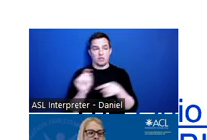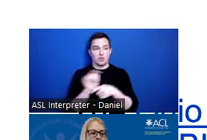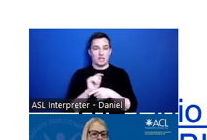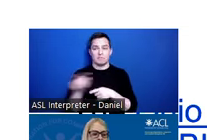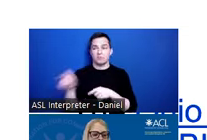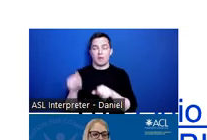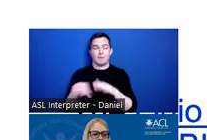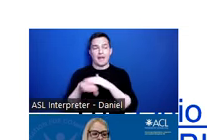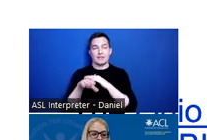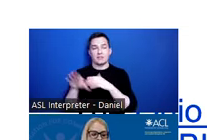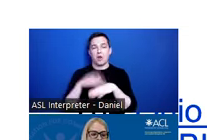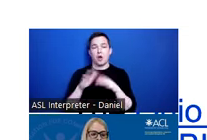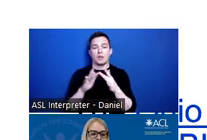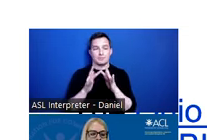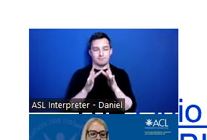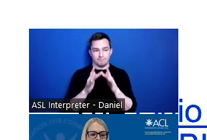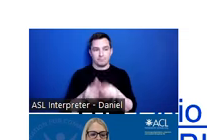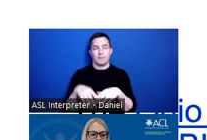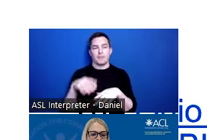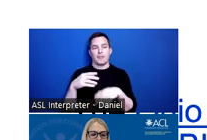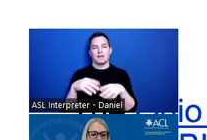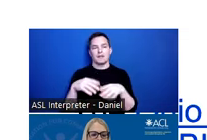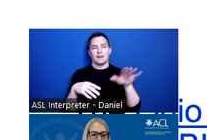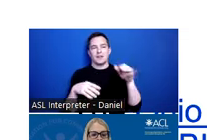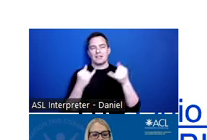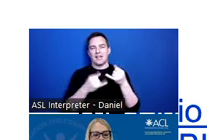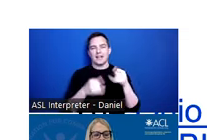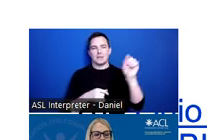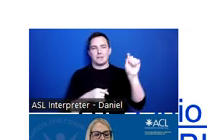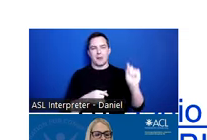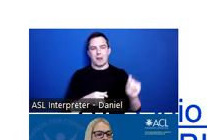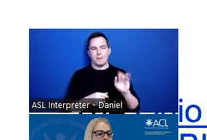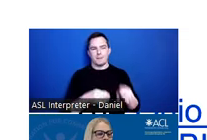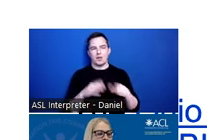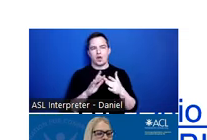online training via the hyperlink on the last bullet on this slide. And we’ll also place the